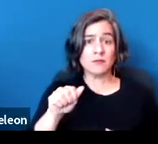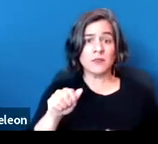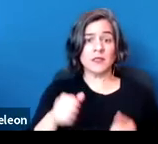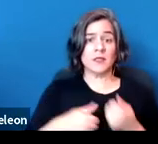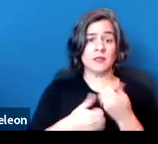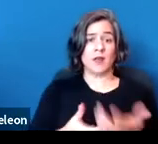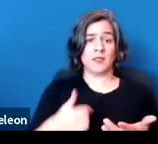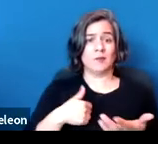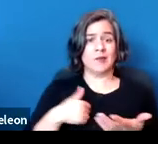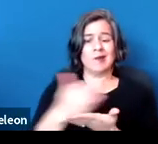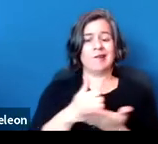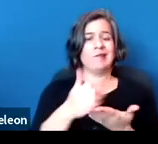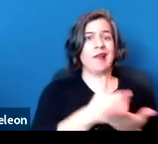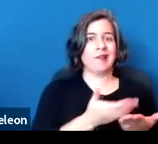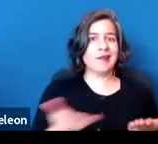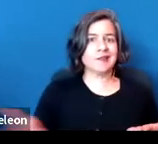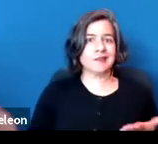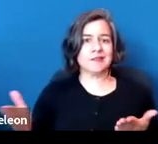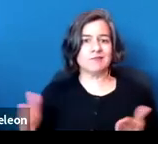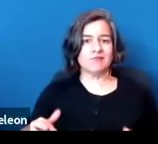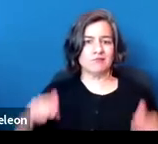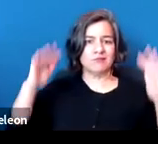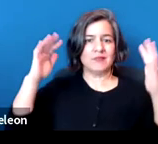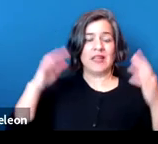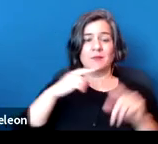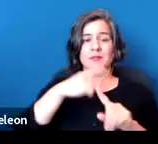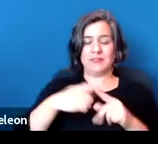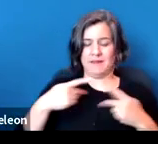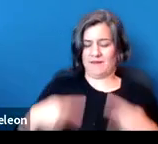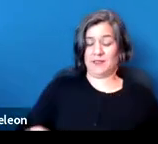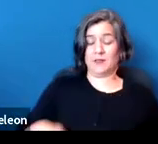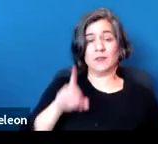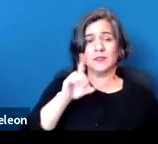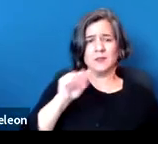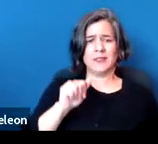to collect belongings and a physical disability that puts me at a heightened risk